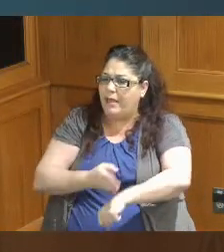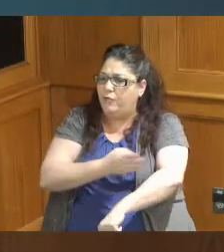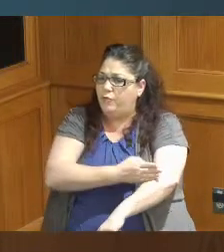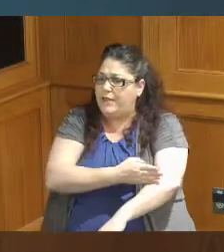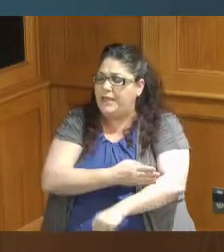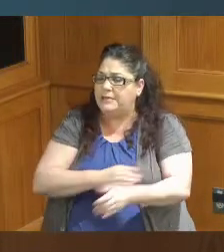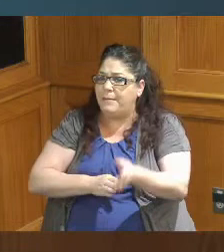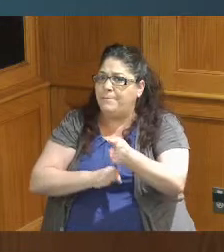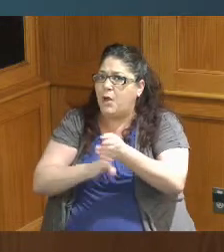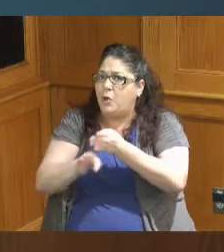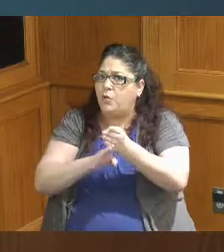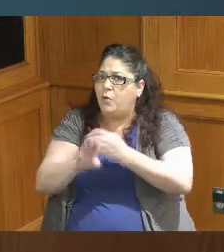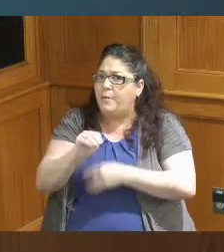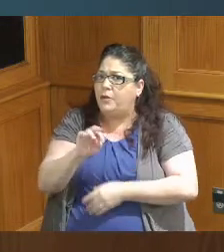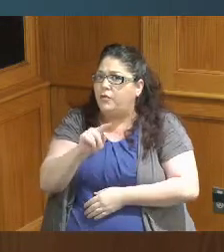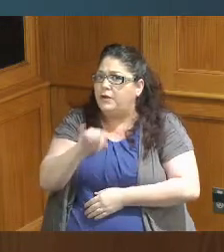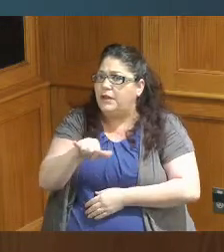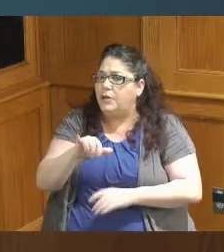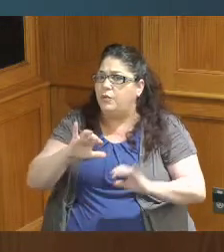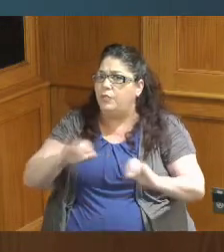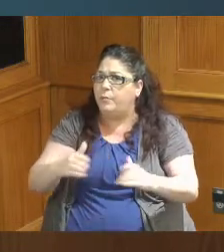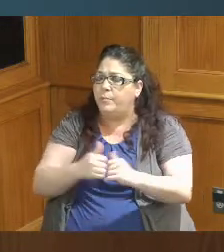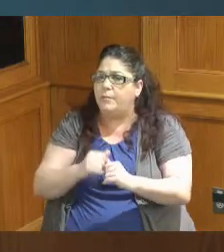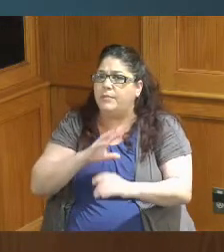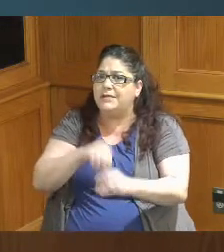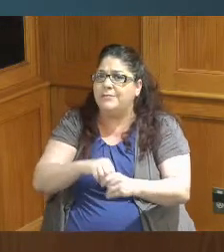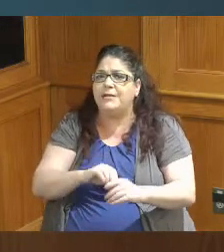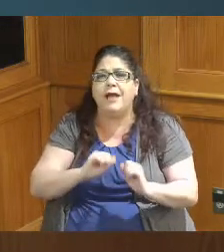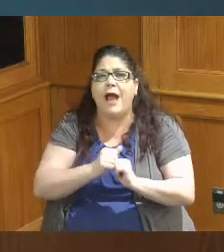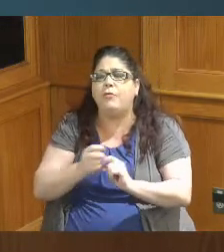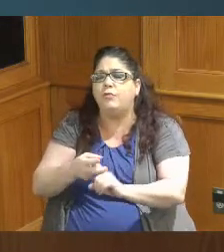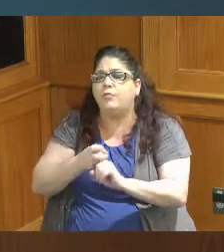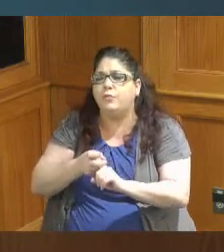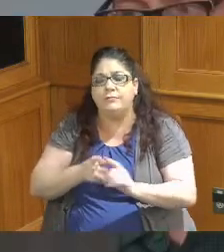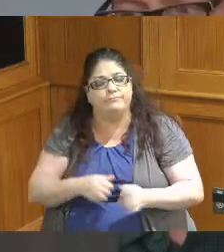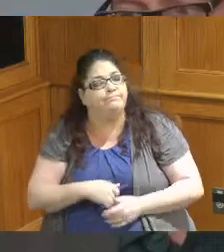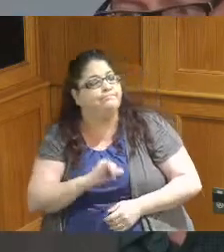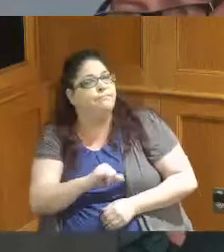participation how do you recruit or absolutely so we work predominantly with Cincinnati Public